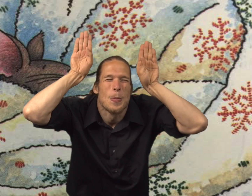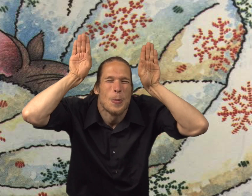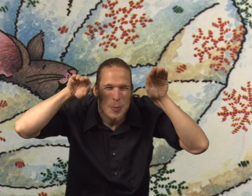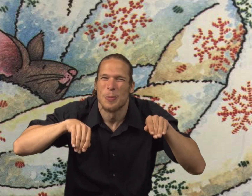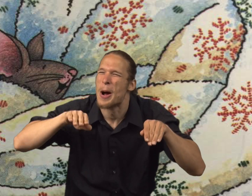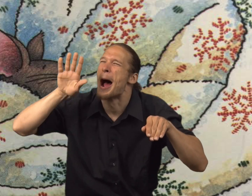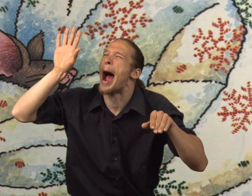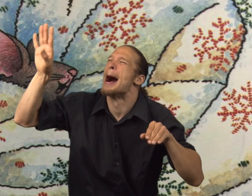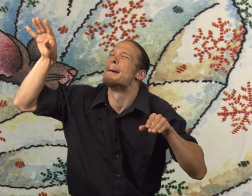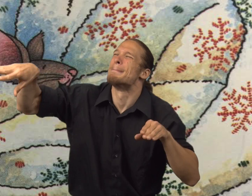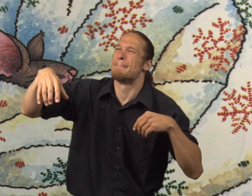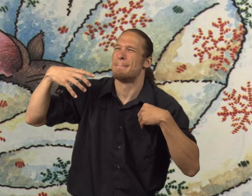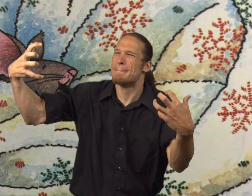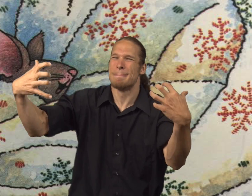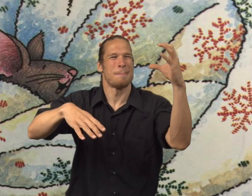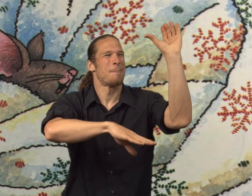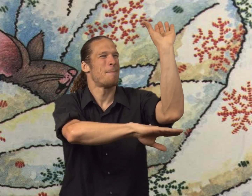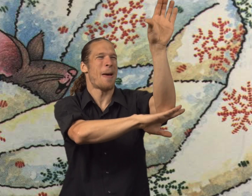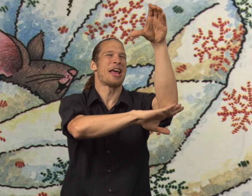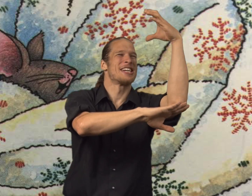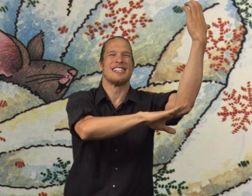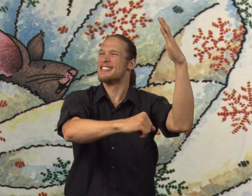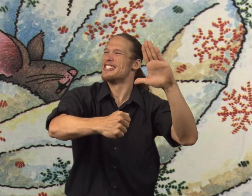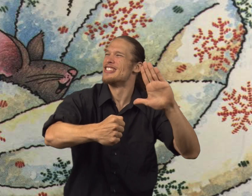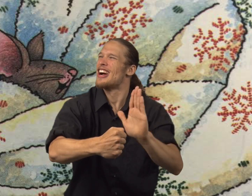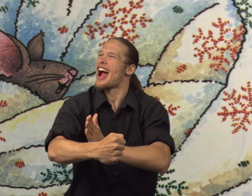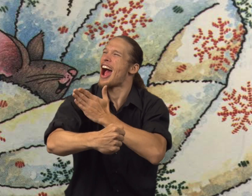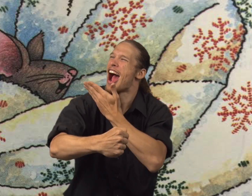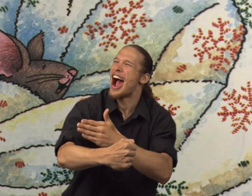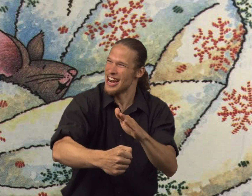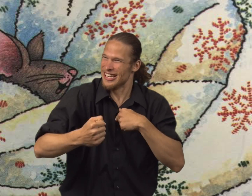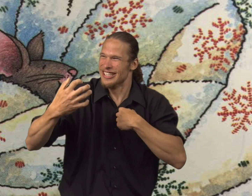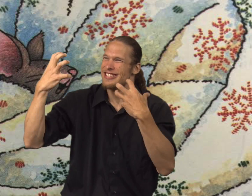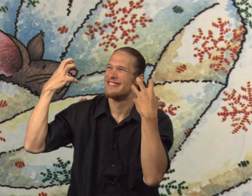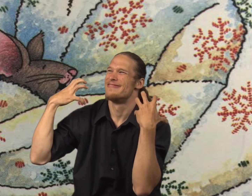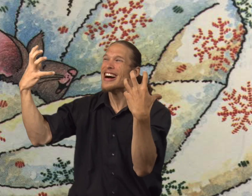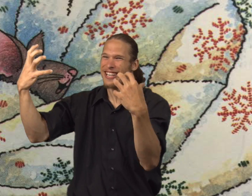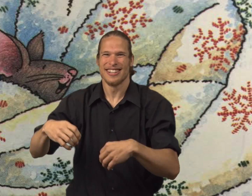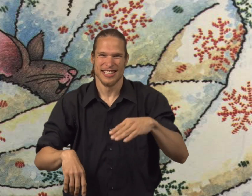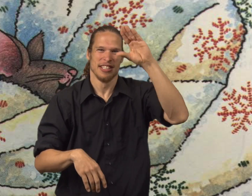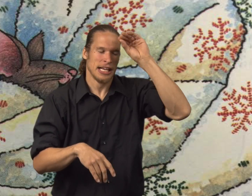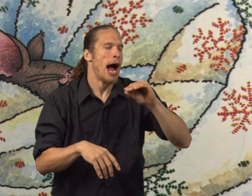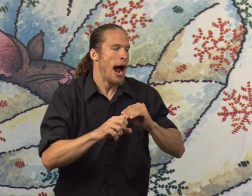so small all snuggled in the blanket. And then he said to the boy, "Hey, I want some Christmas music."